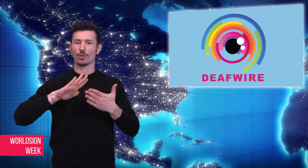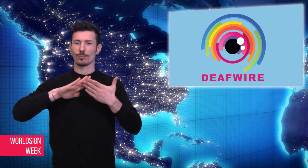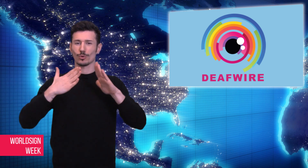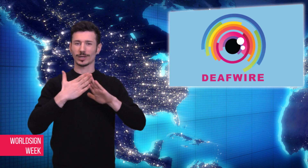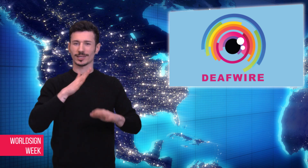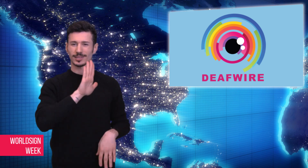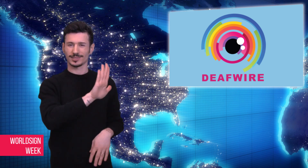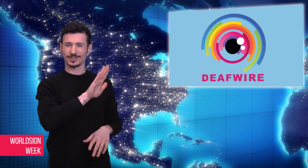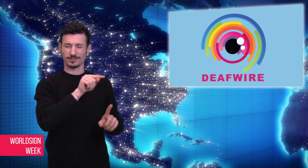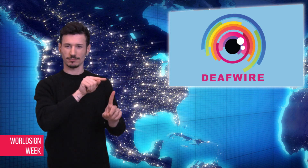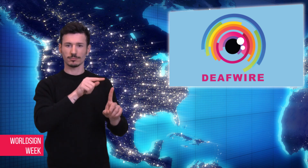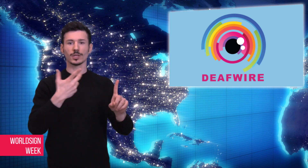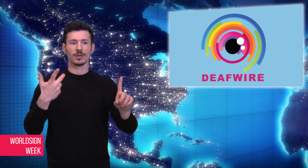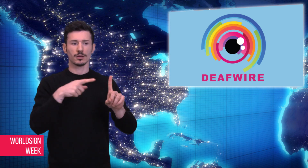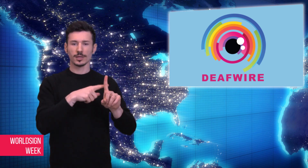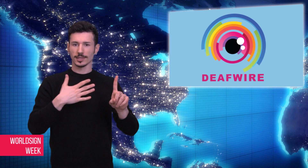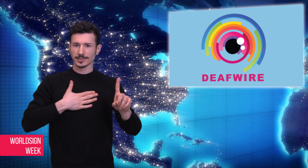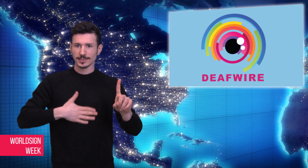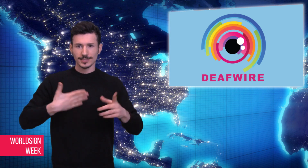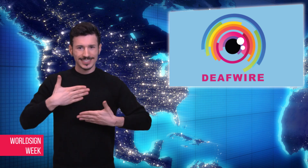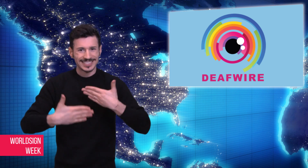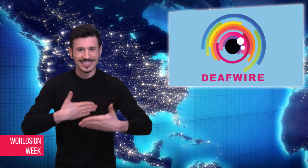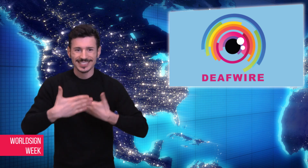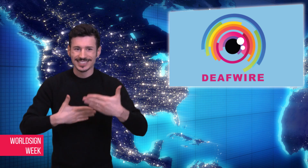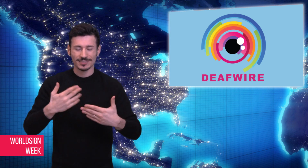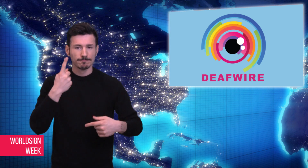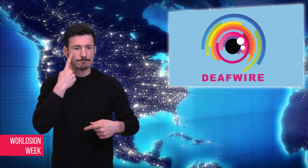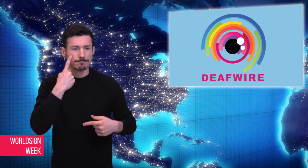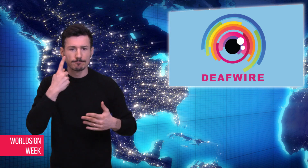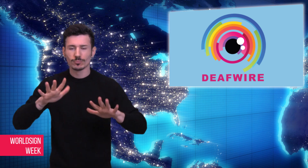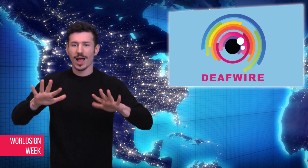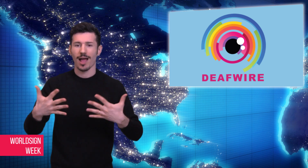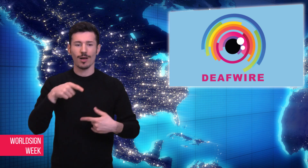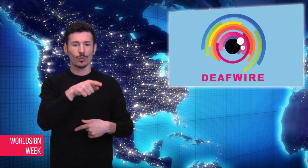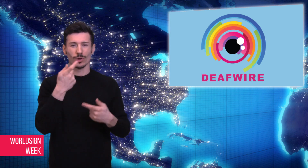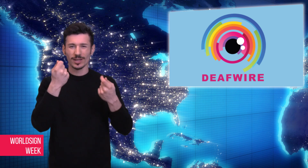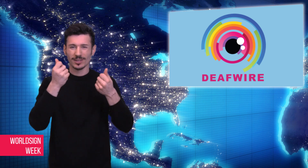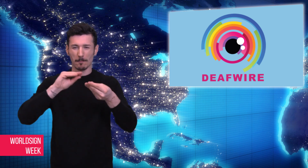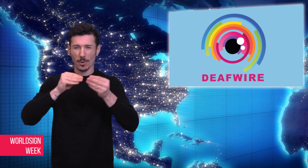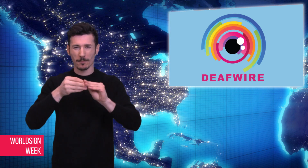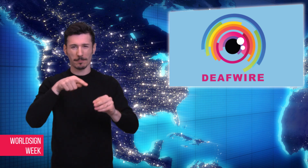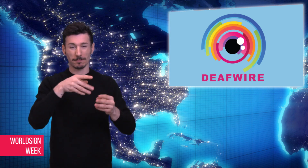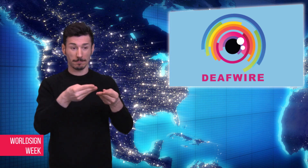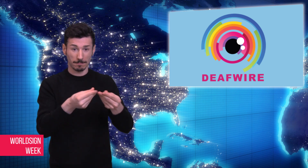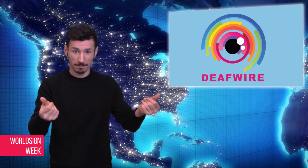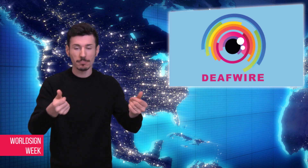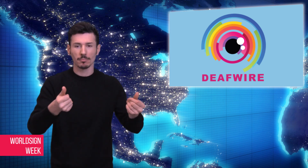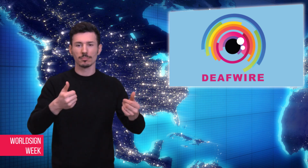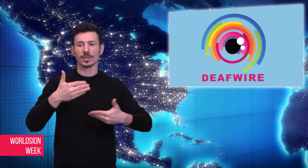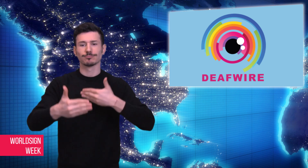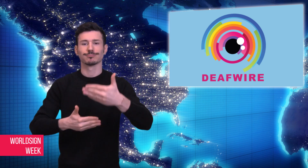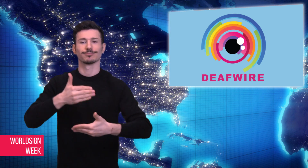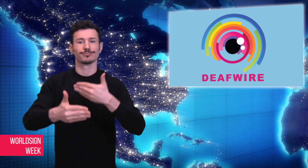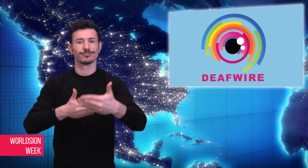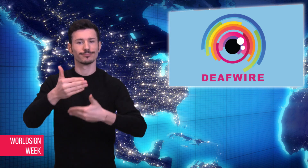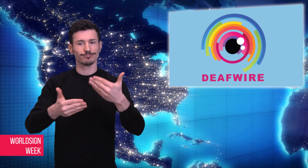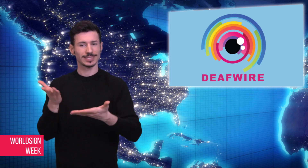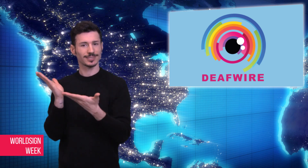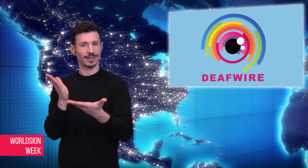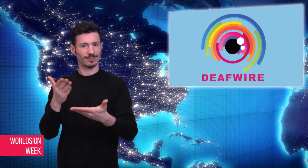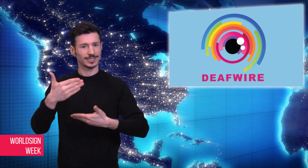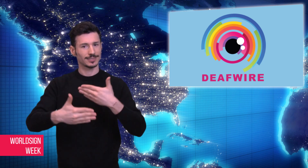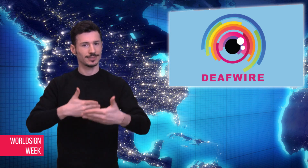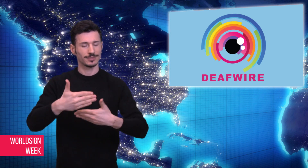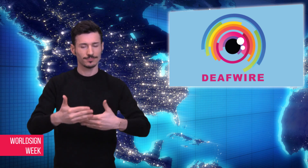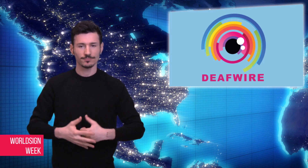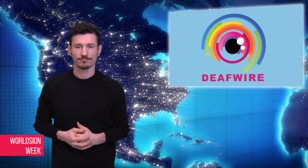their financial crisis and continue their service.